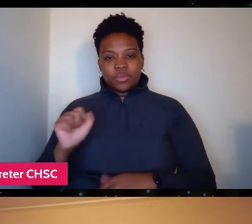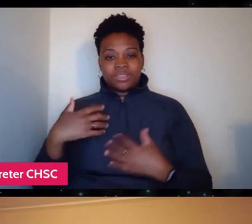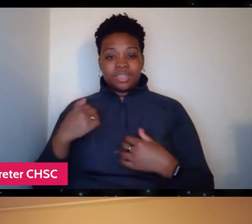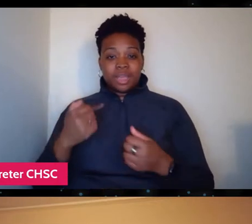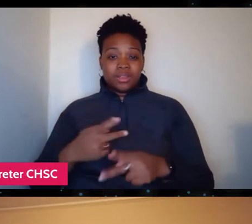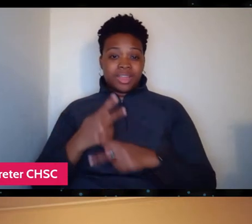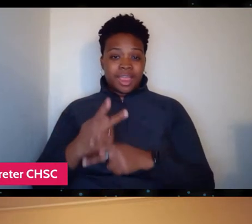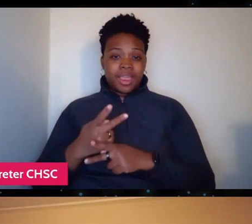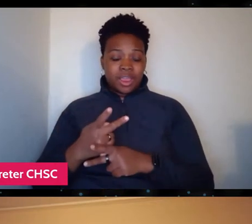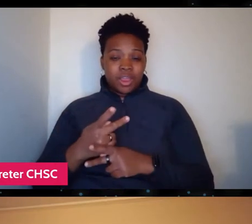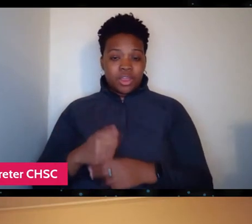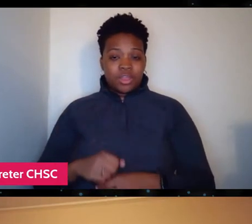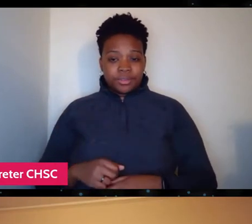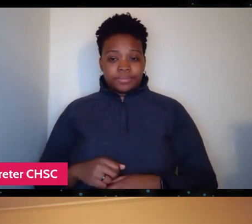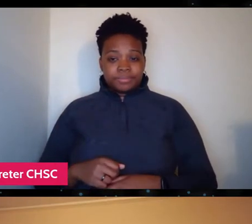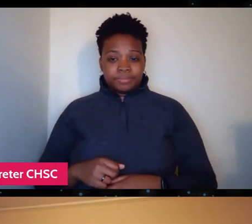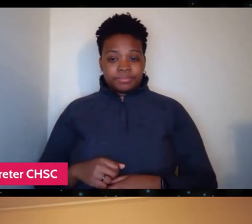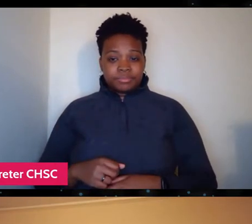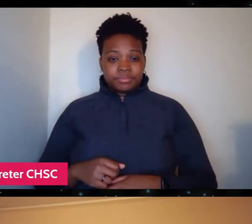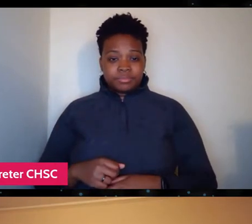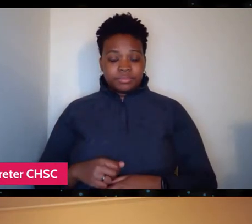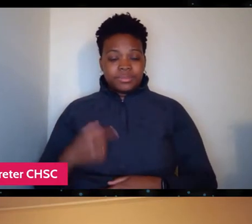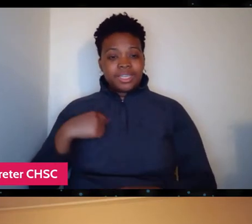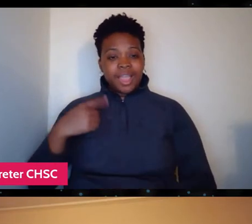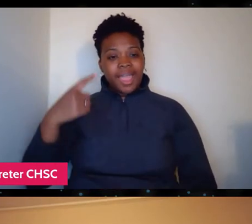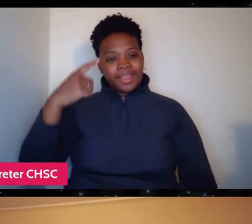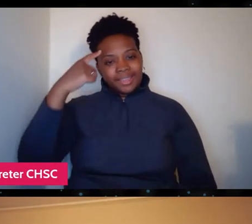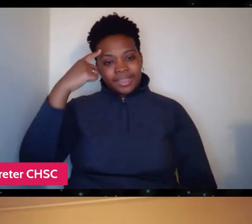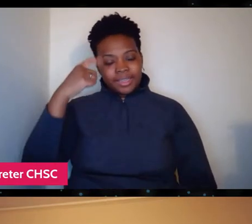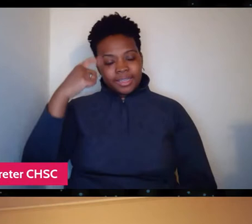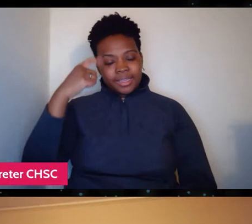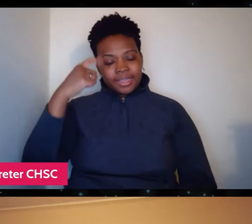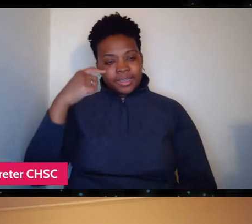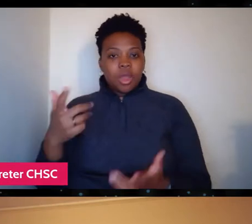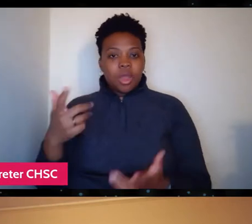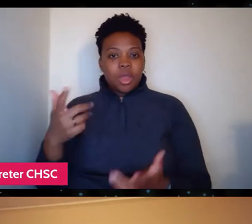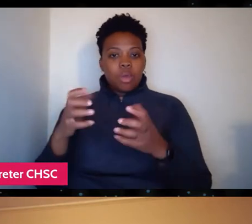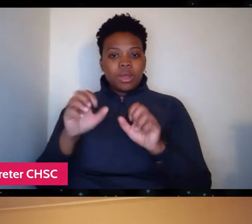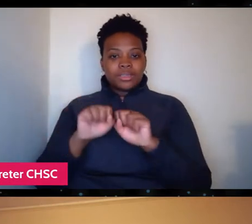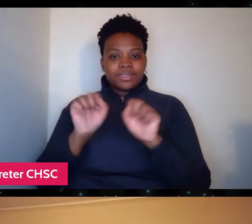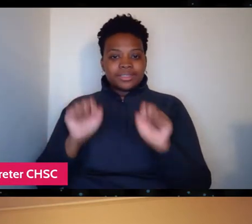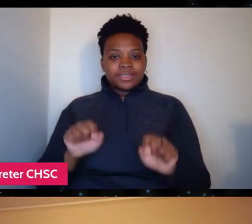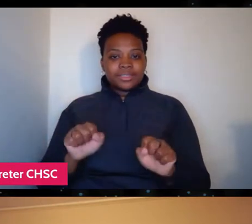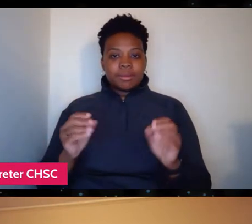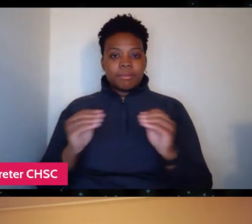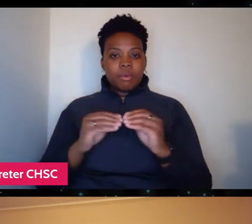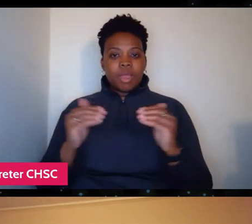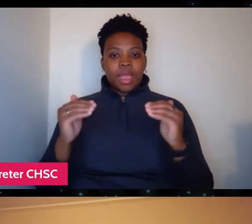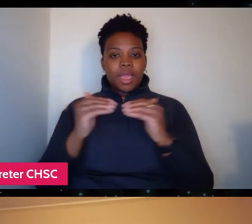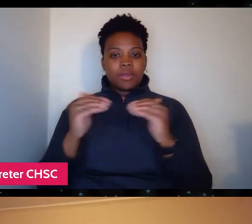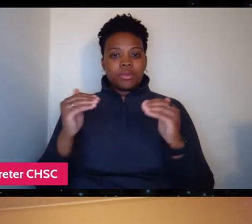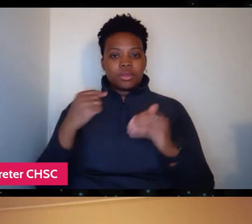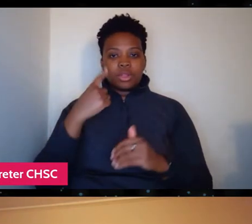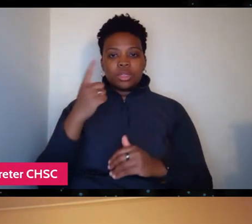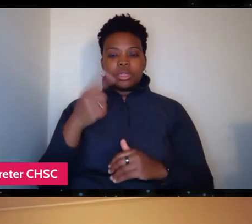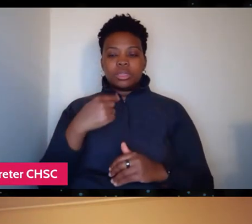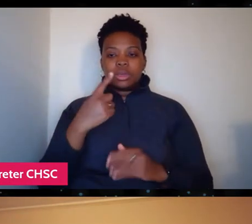because I think to want a system that's more equitable, that looks a bit more like other systems